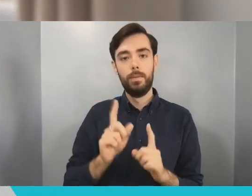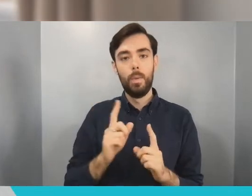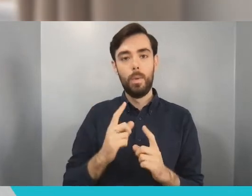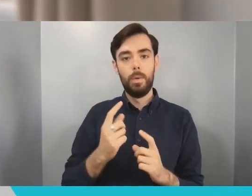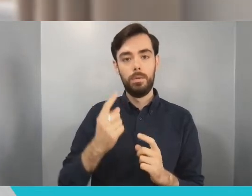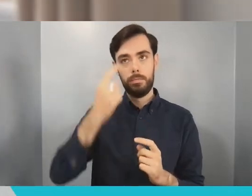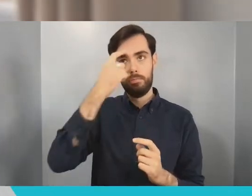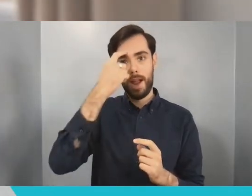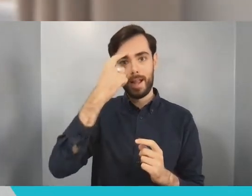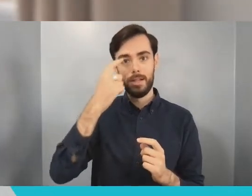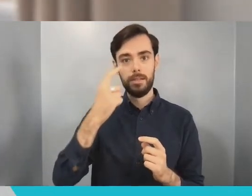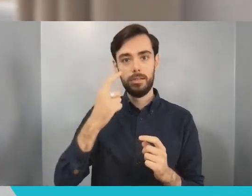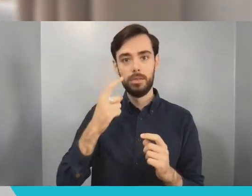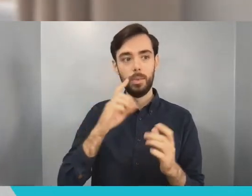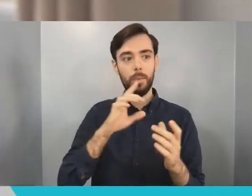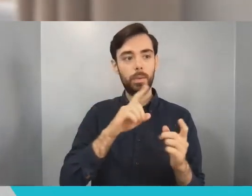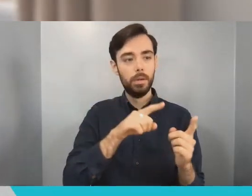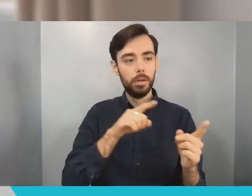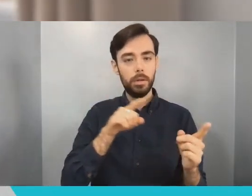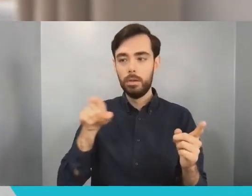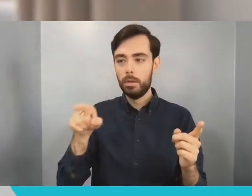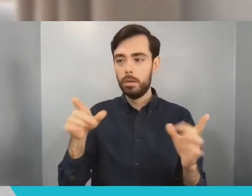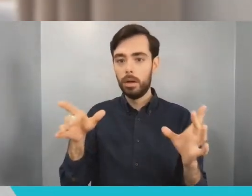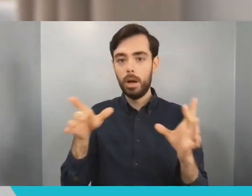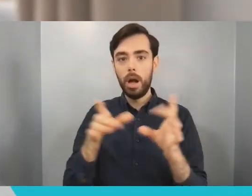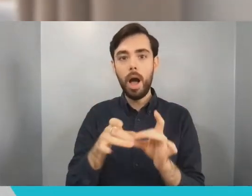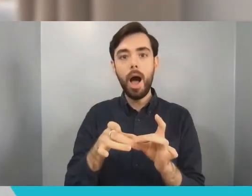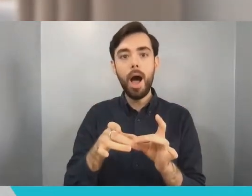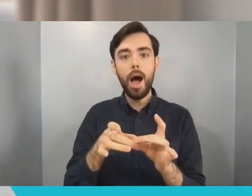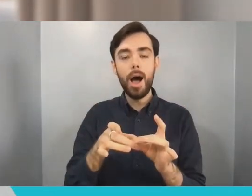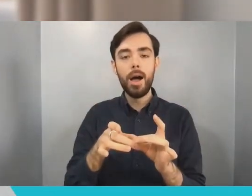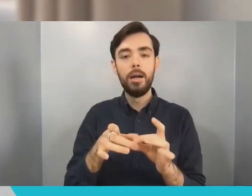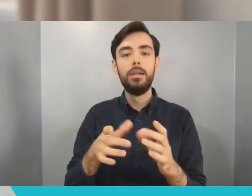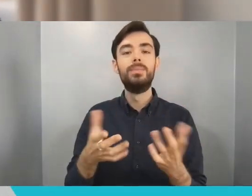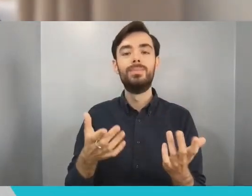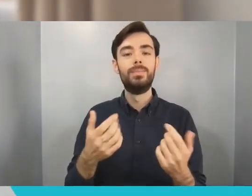actually sit here and inspire you I think only you can go and inspire yourselves by